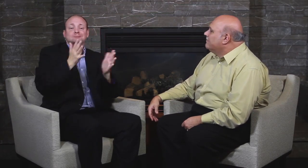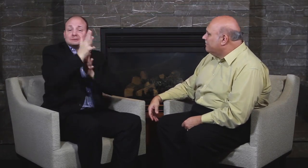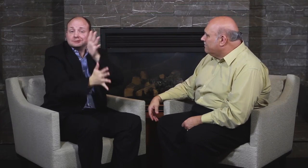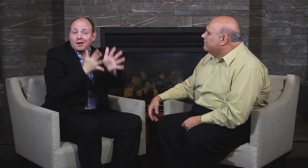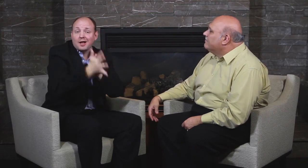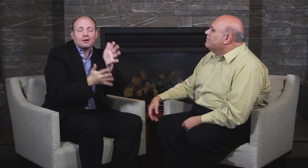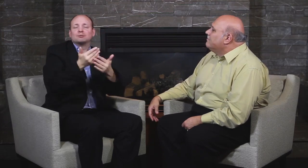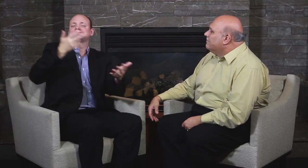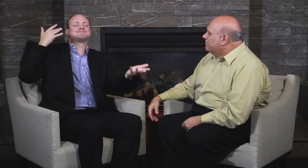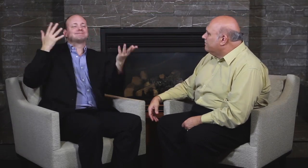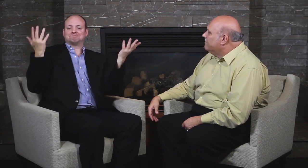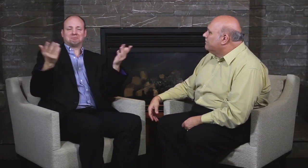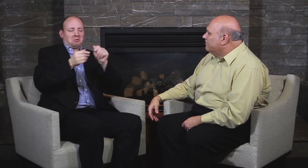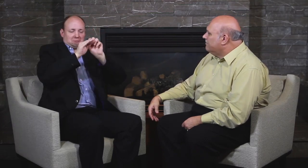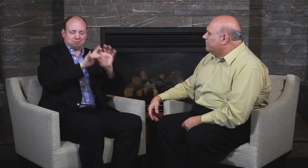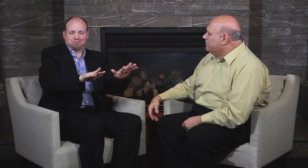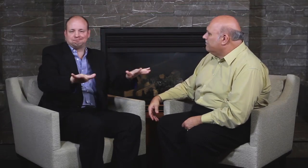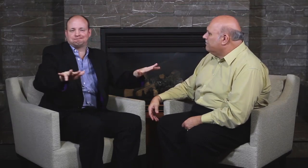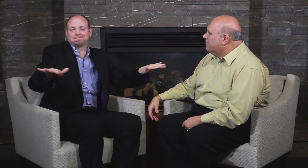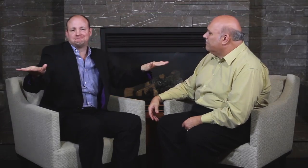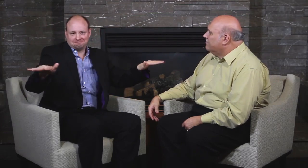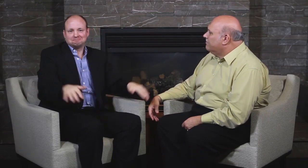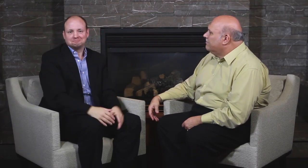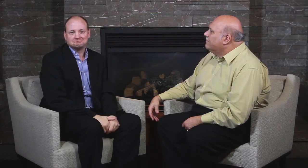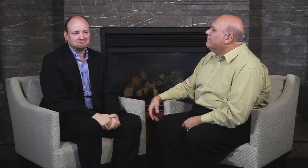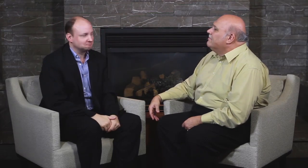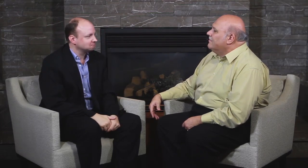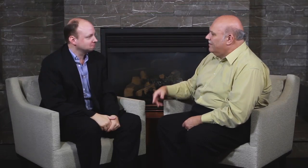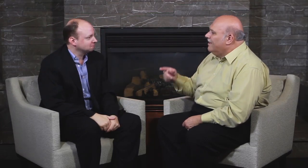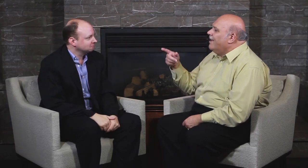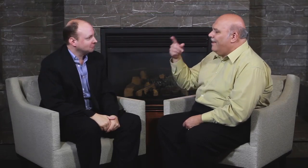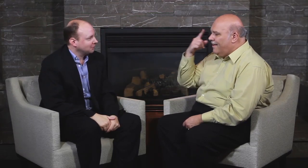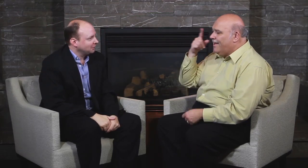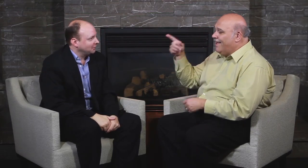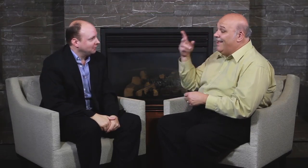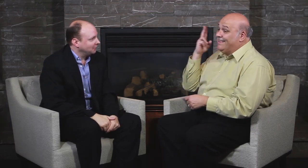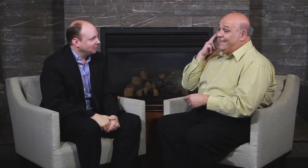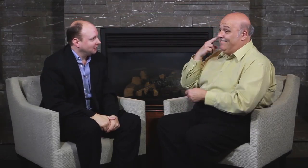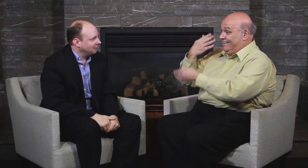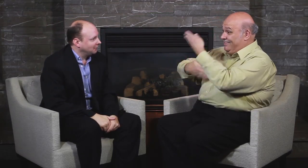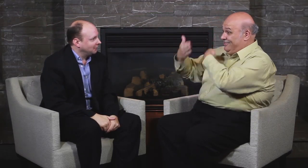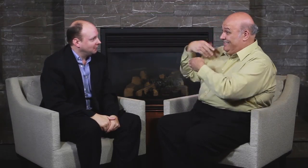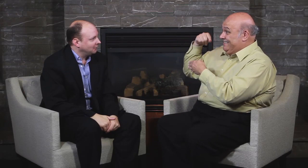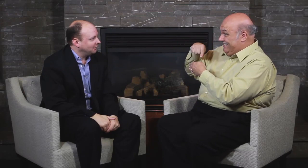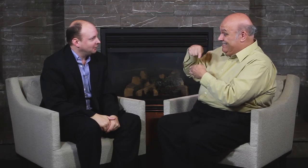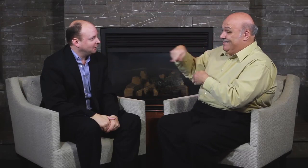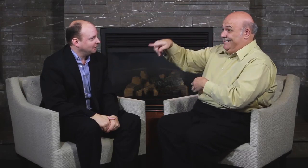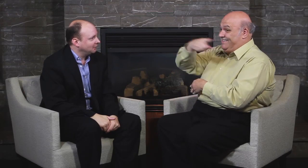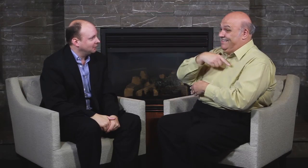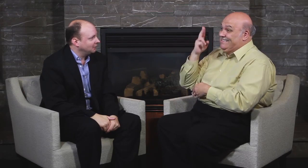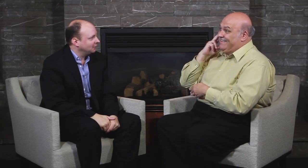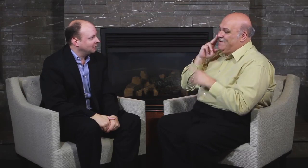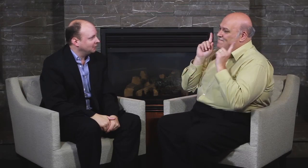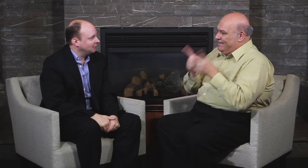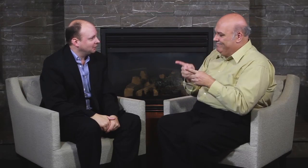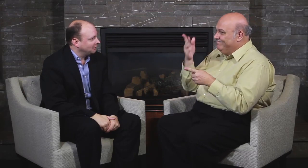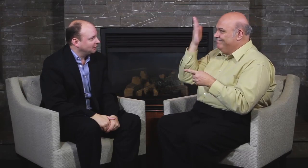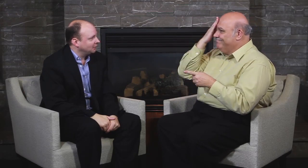Schools, Sign Language and etc. We should be aware about Deaf History to